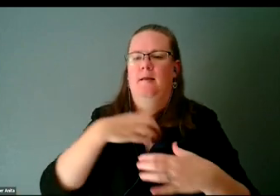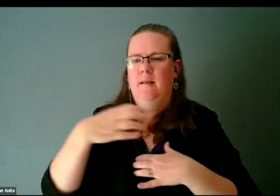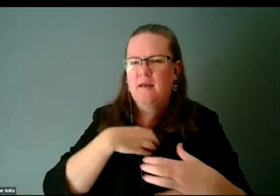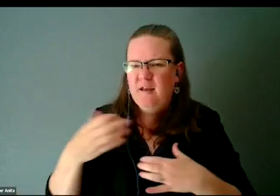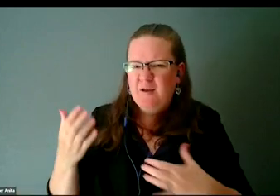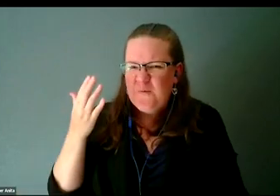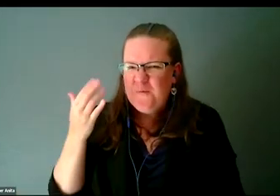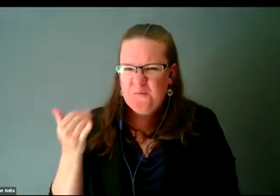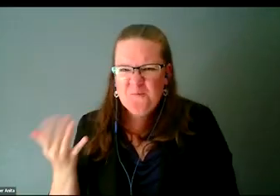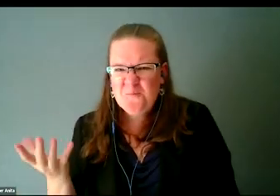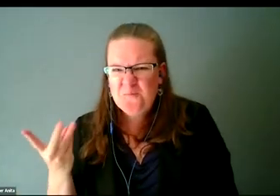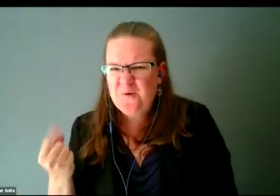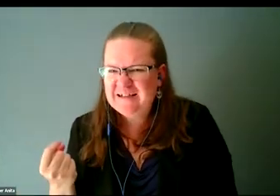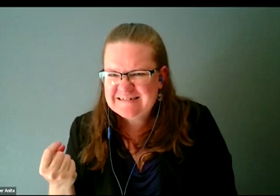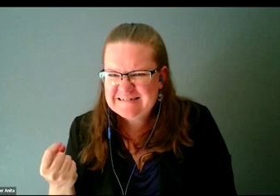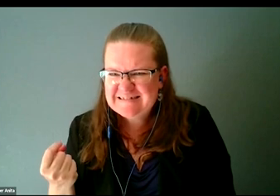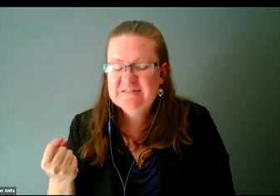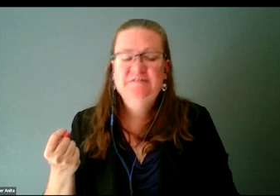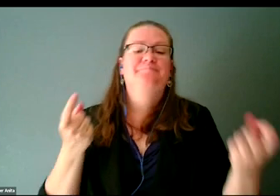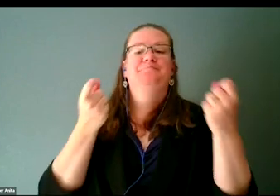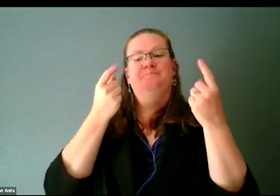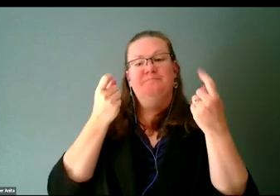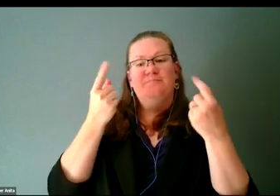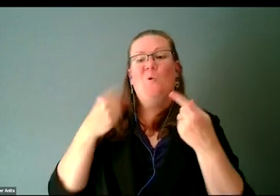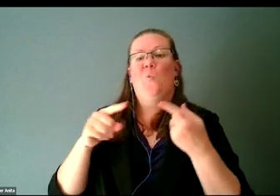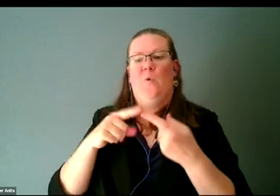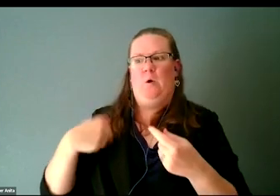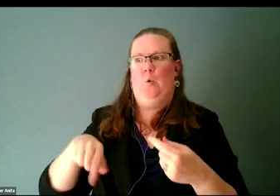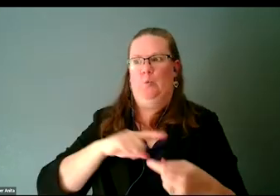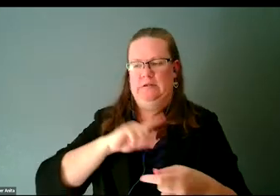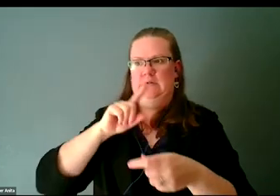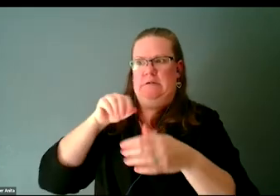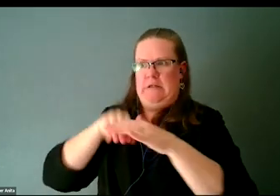I recognize that when we navigate a world that wasn't built for us, we have to boldly ask